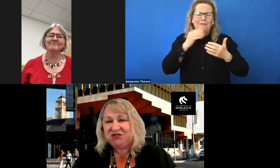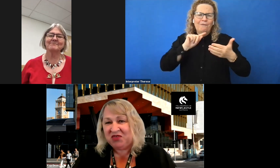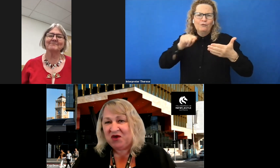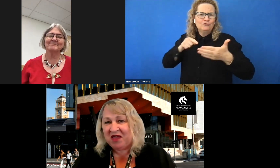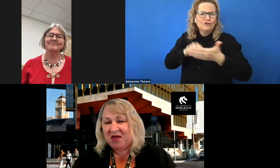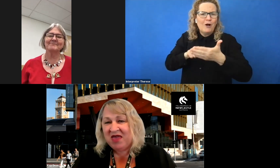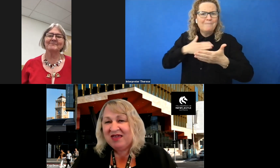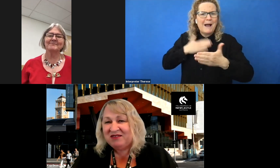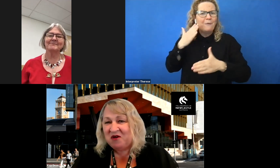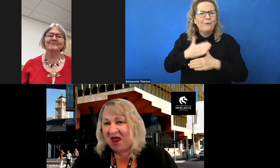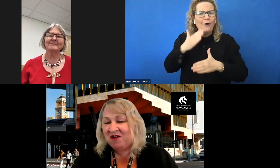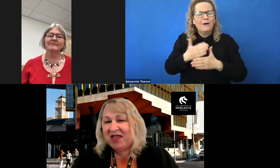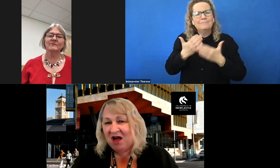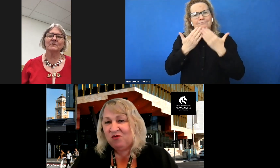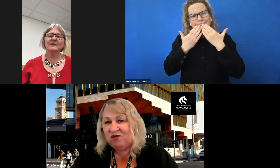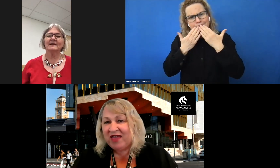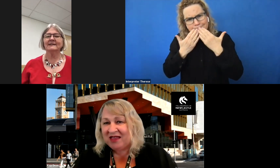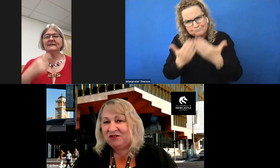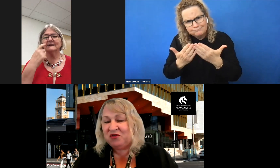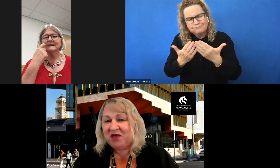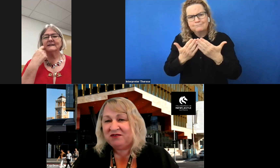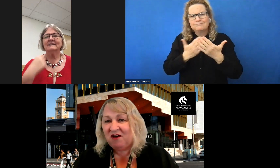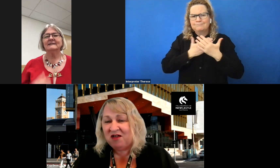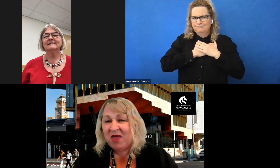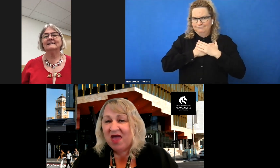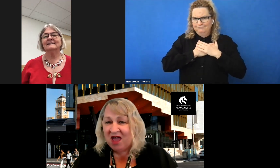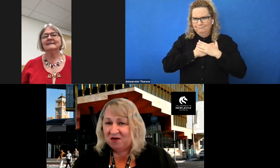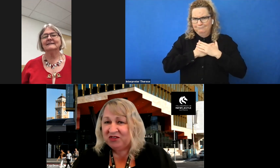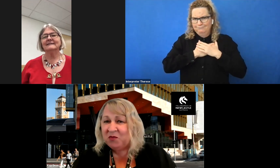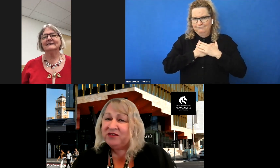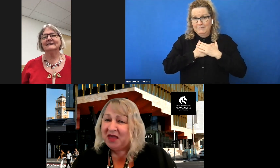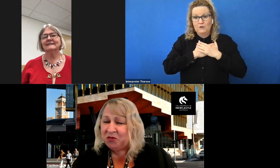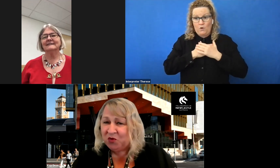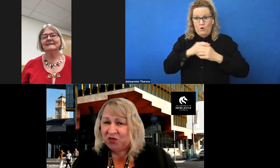for the honour. So apparently I walk out in two weeks' time and I'm not supposed to come to work